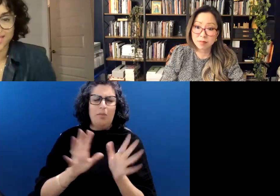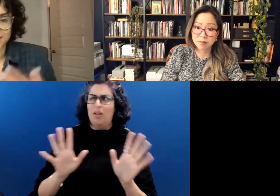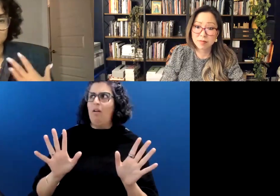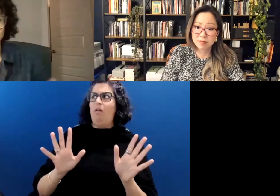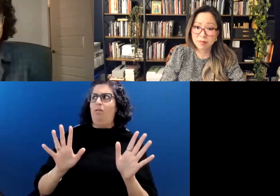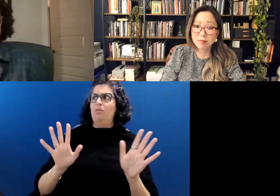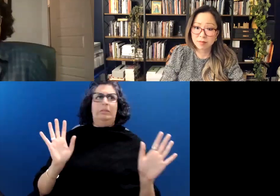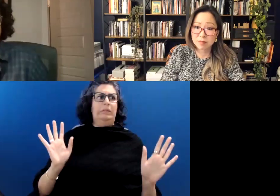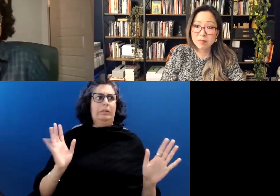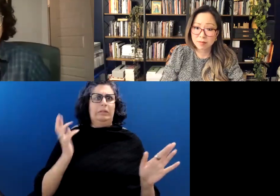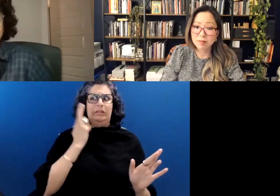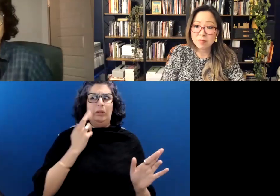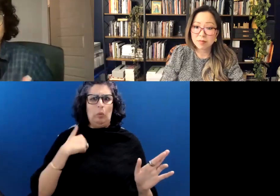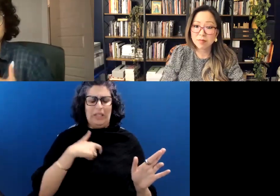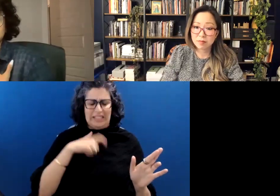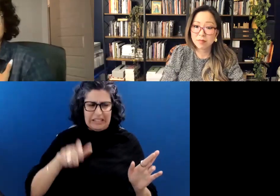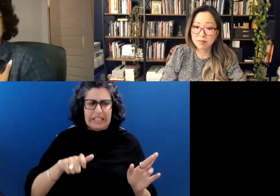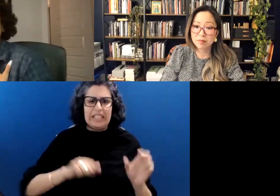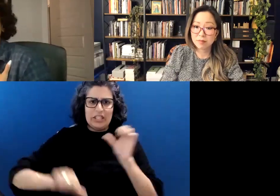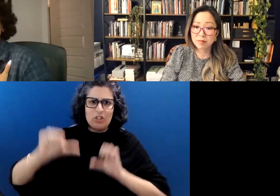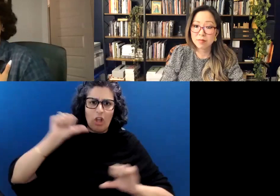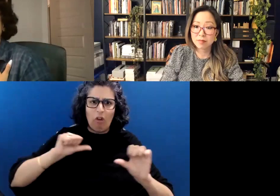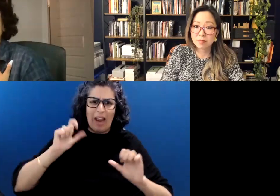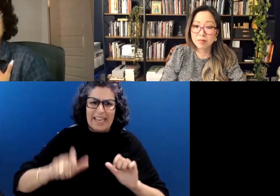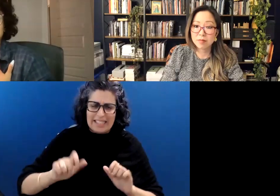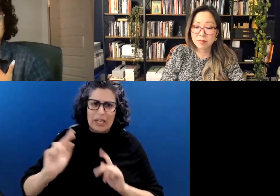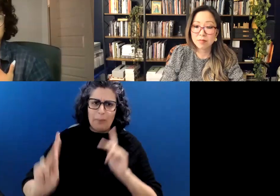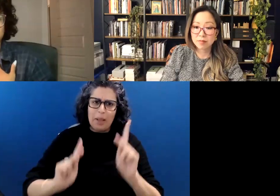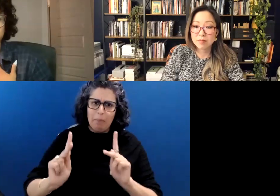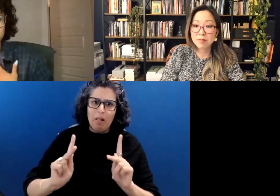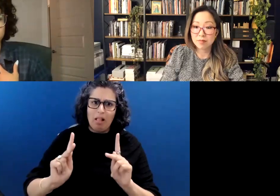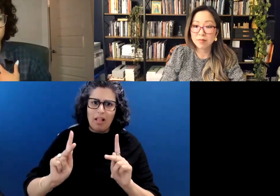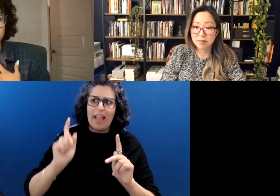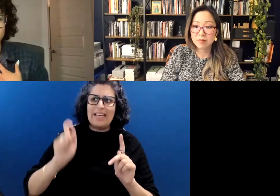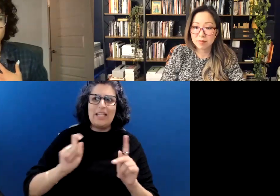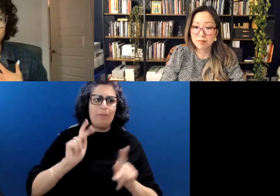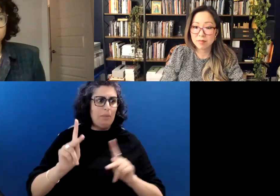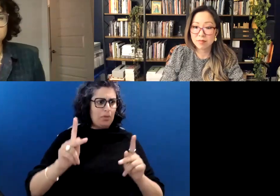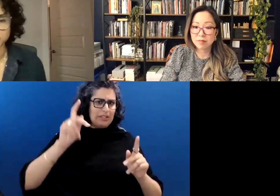I need people, and I need to be needed in order to feel functional.